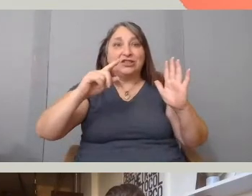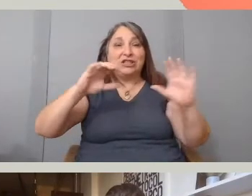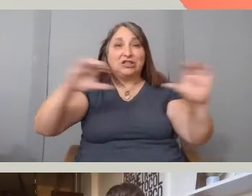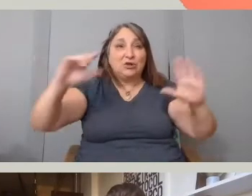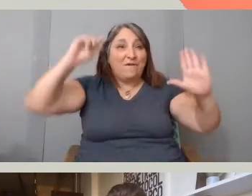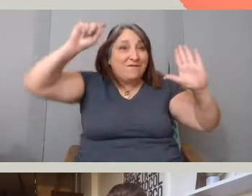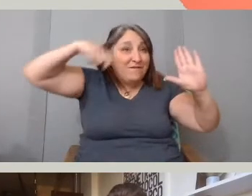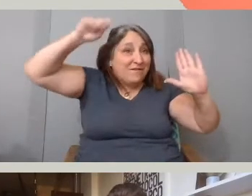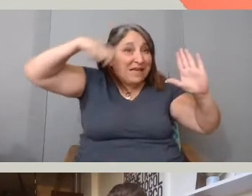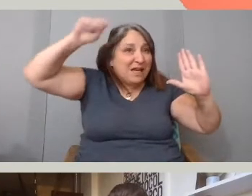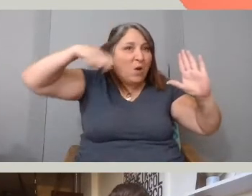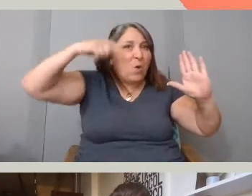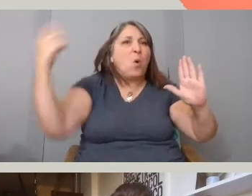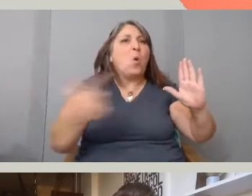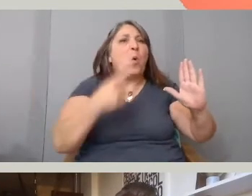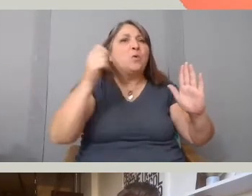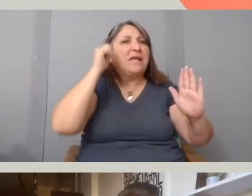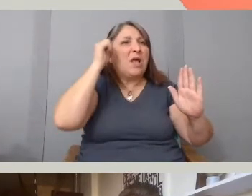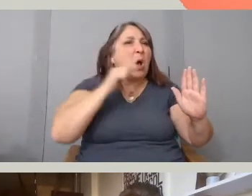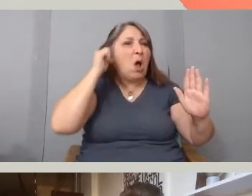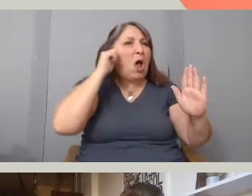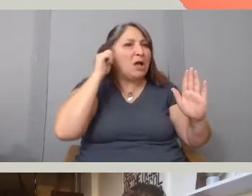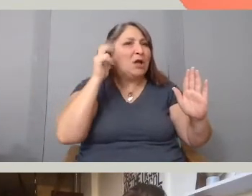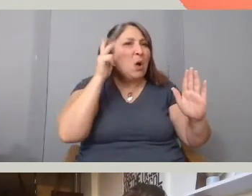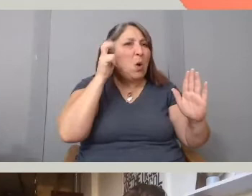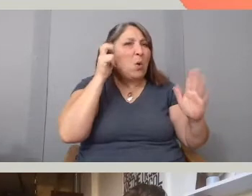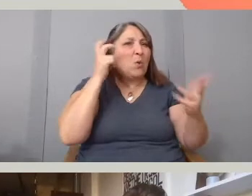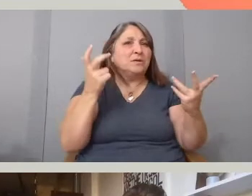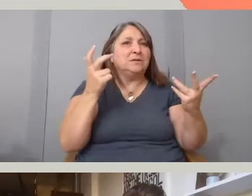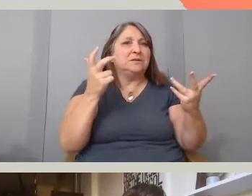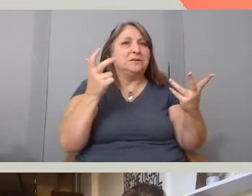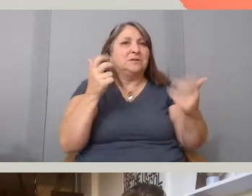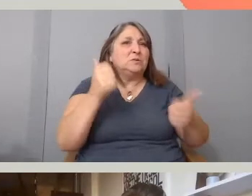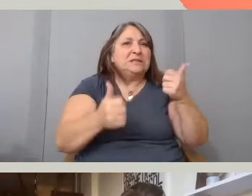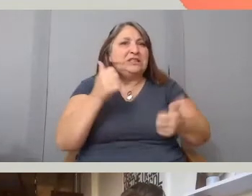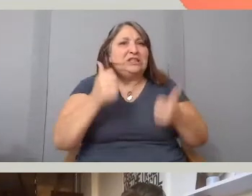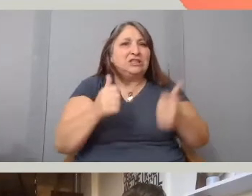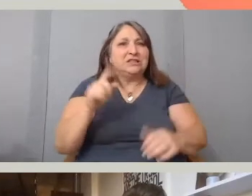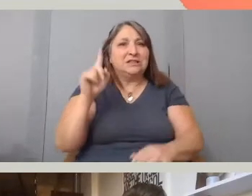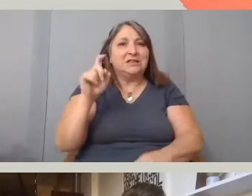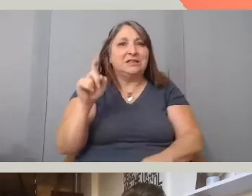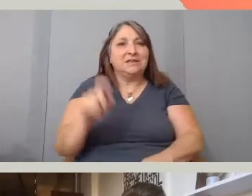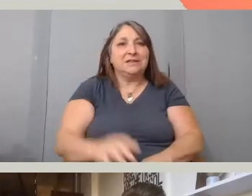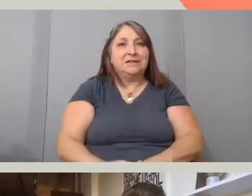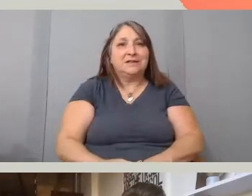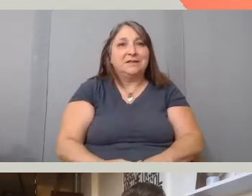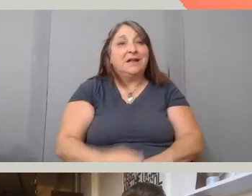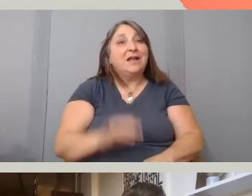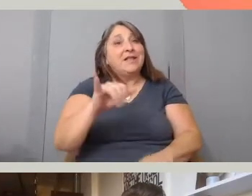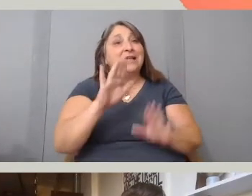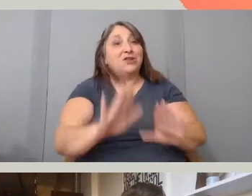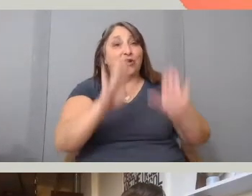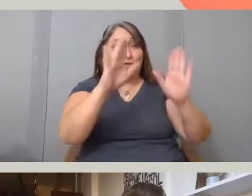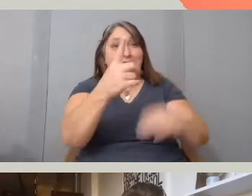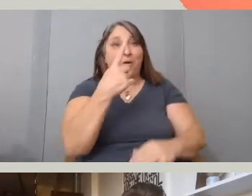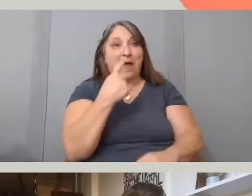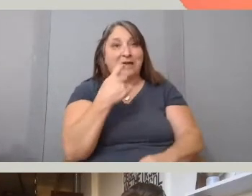or did you actually make very, intimate audio interviews? Yes. So that's a great question. I knew from the,